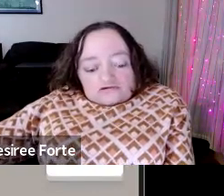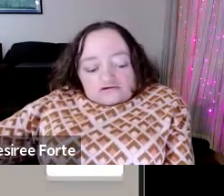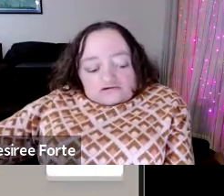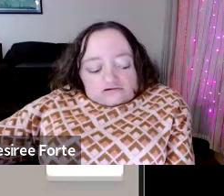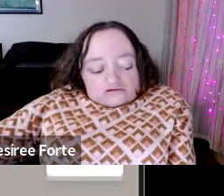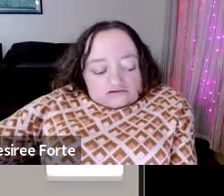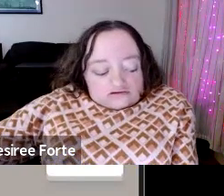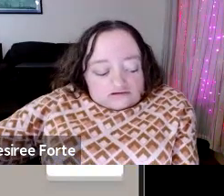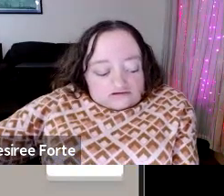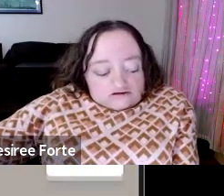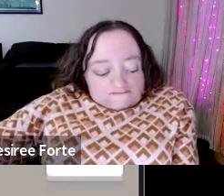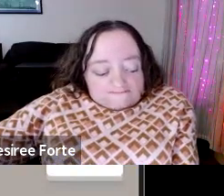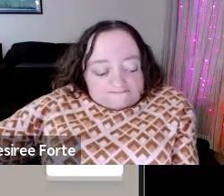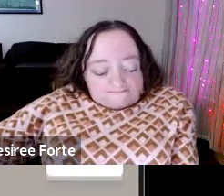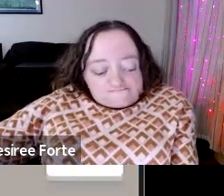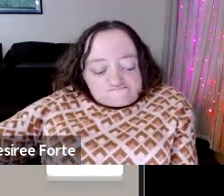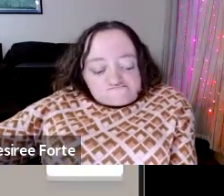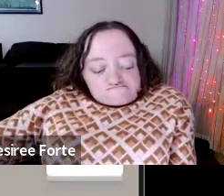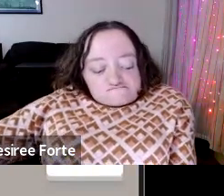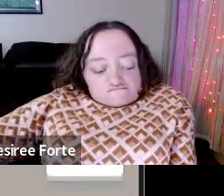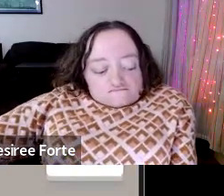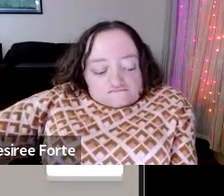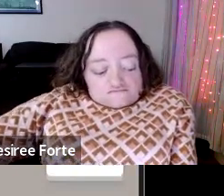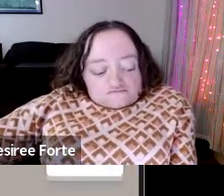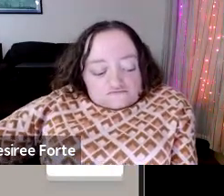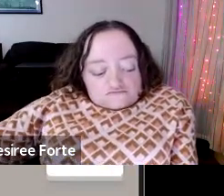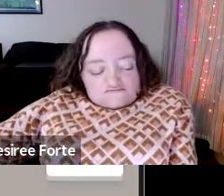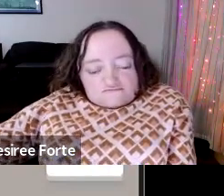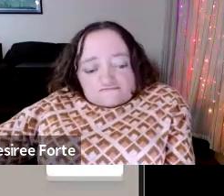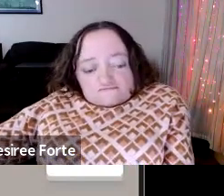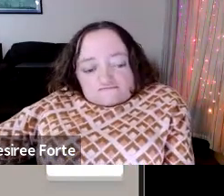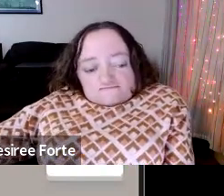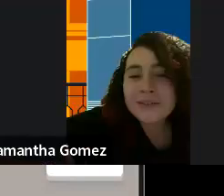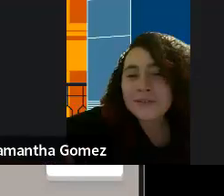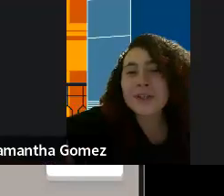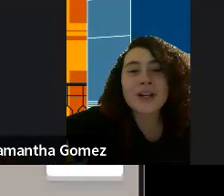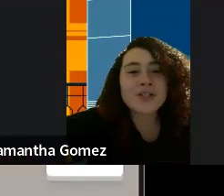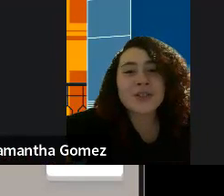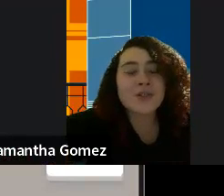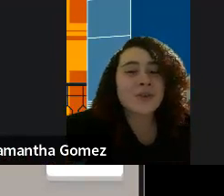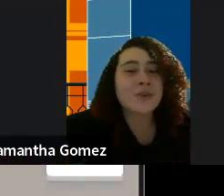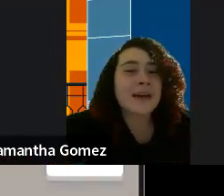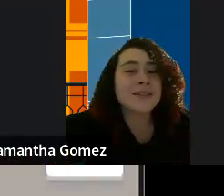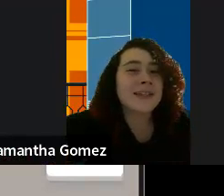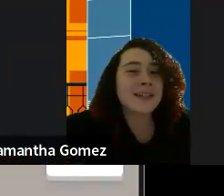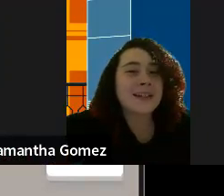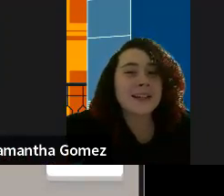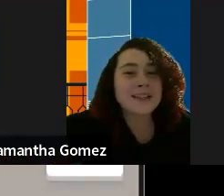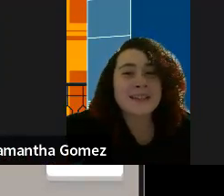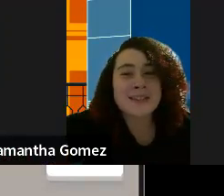: Thanks.